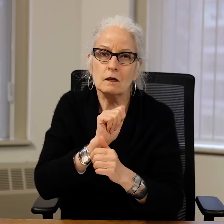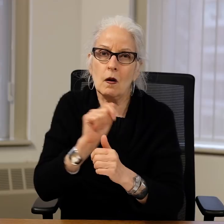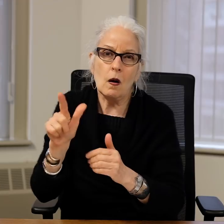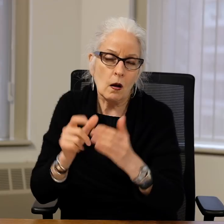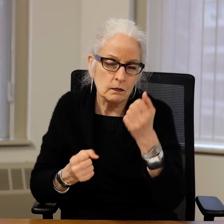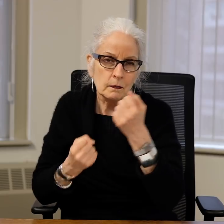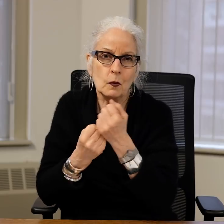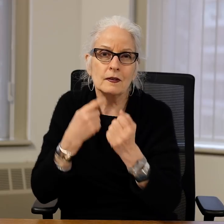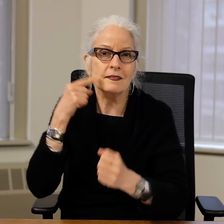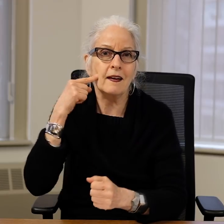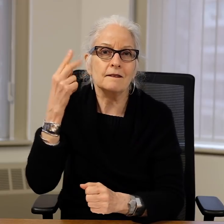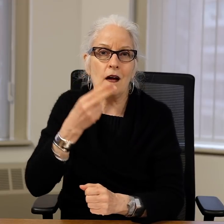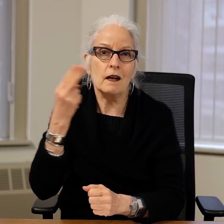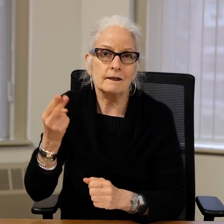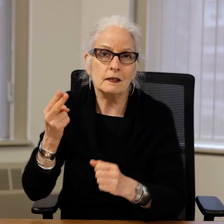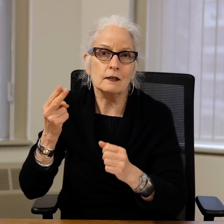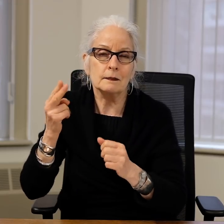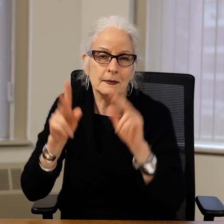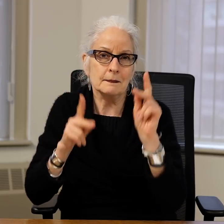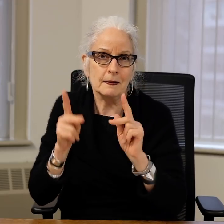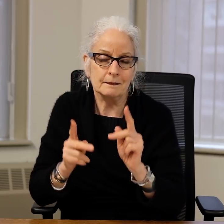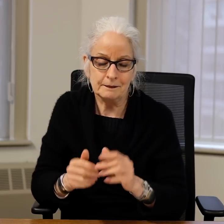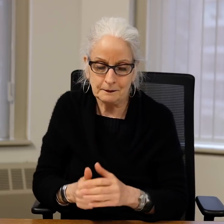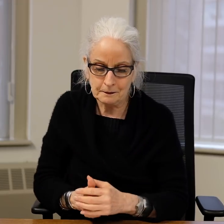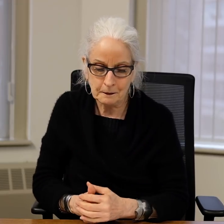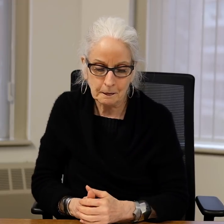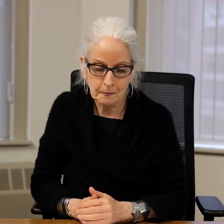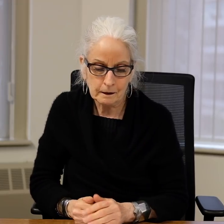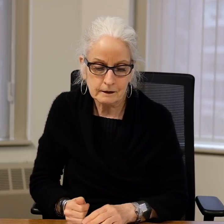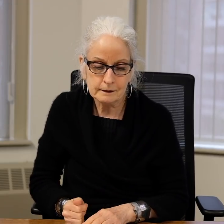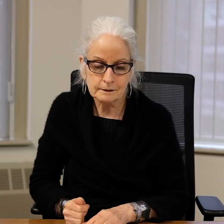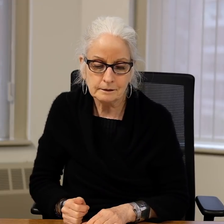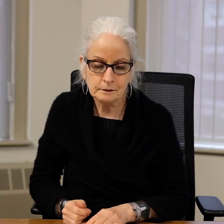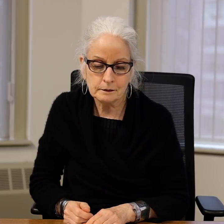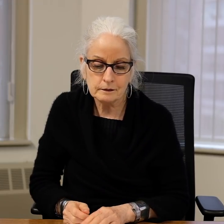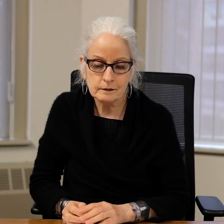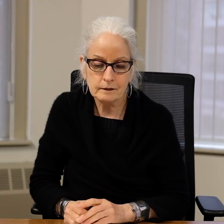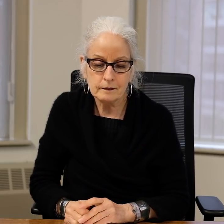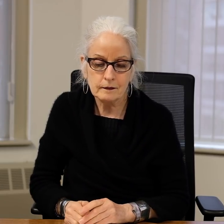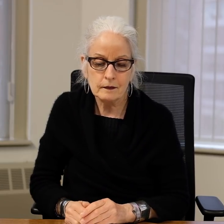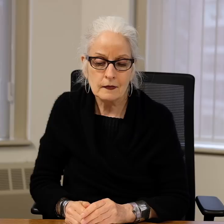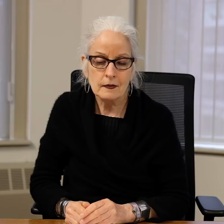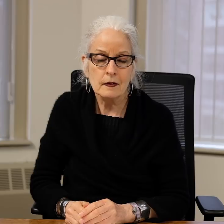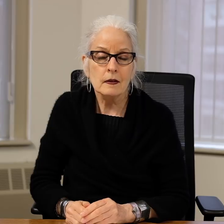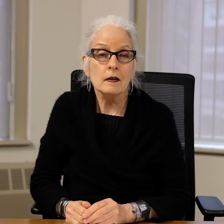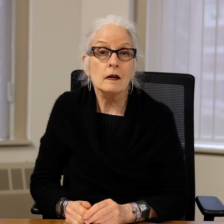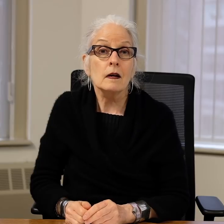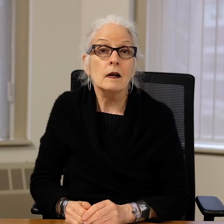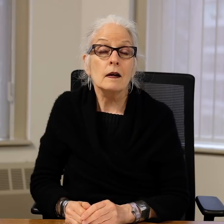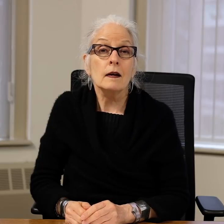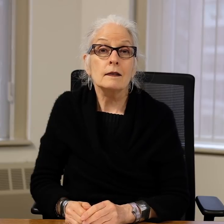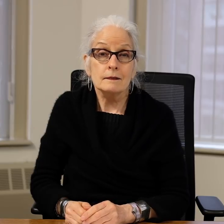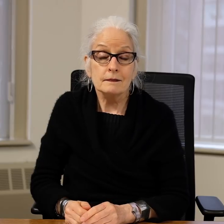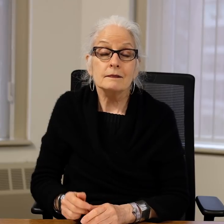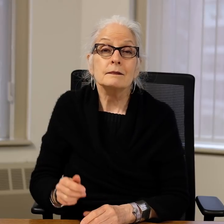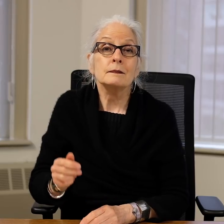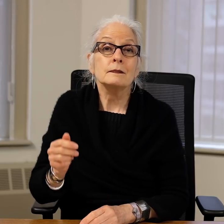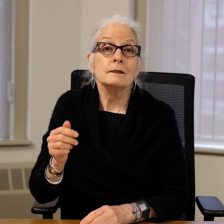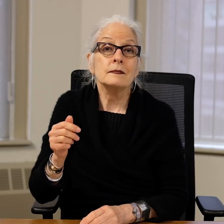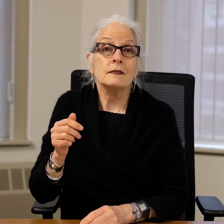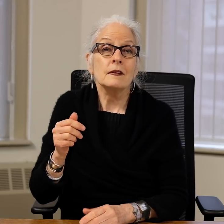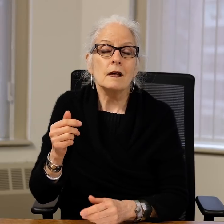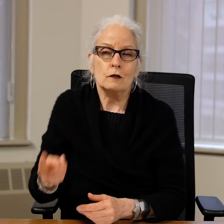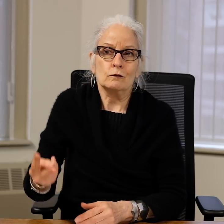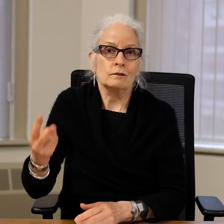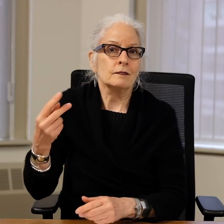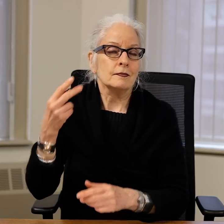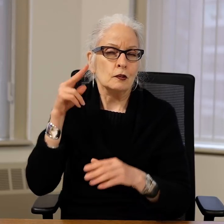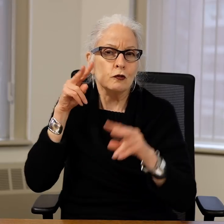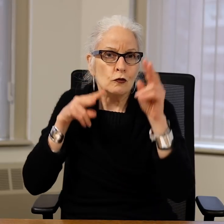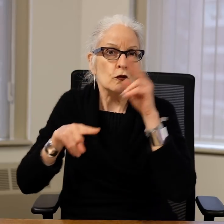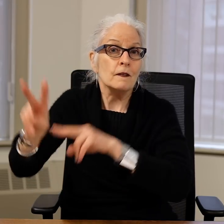broad range of services, all to support deaf and hard of hearing individuals.